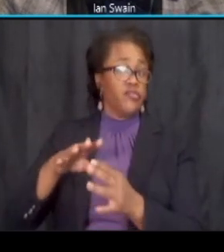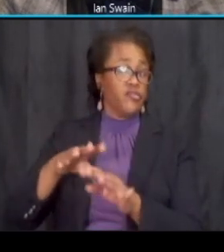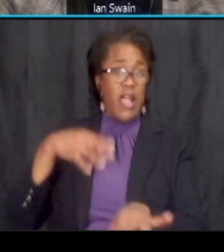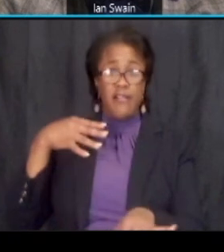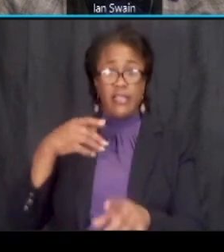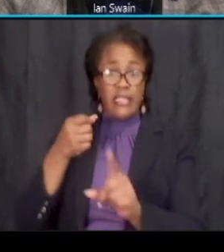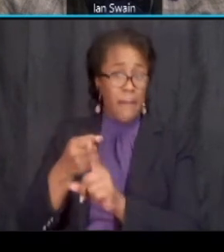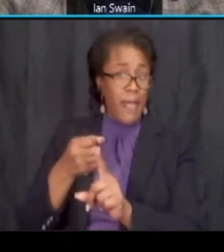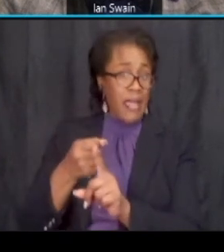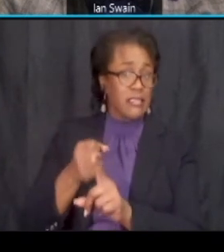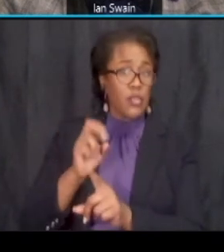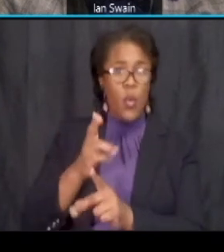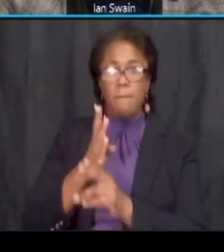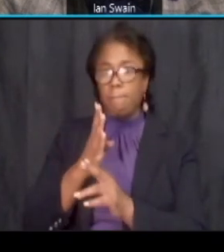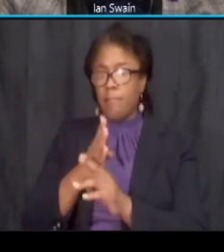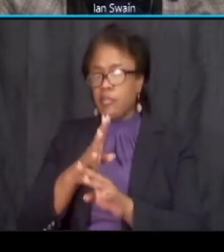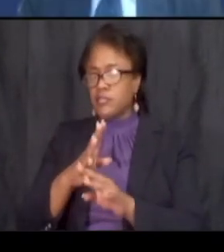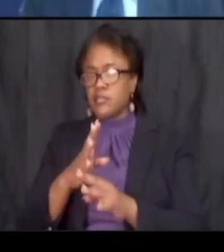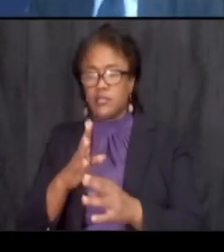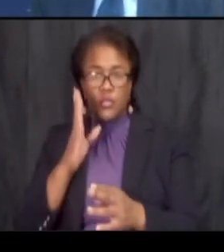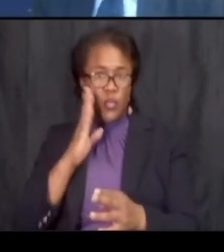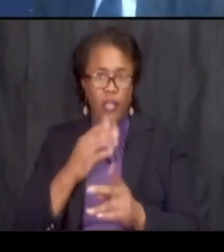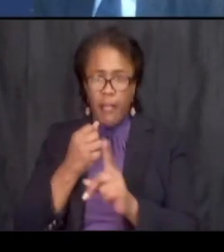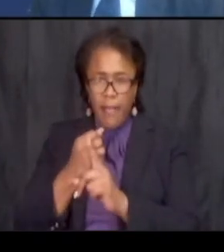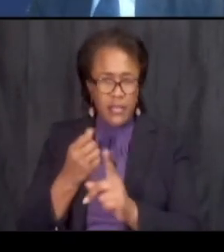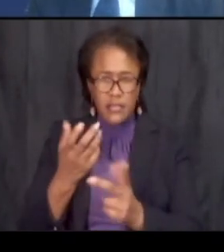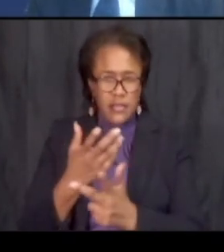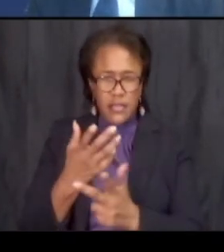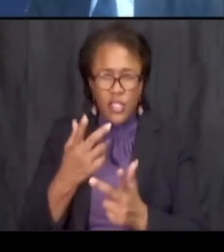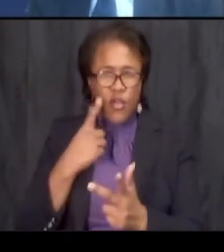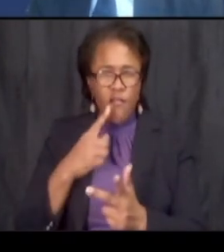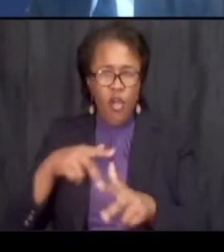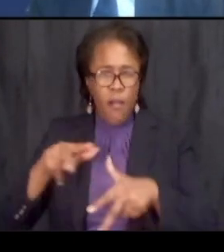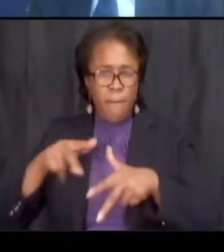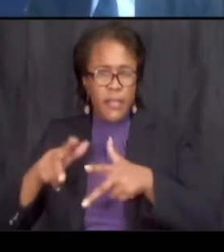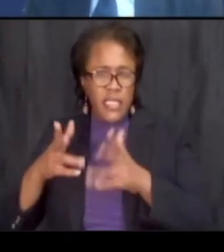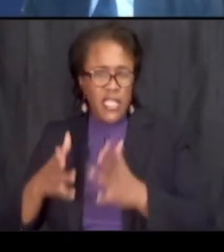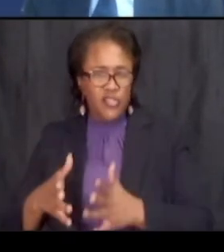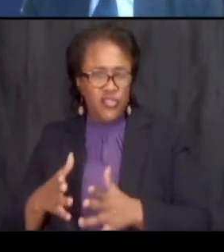adrian can can you handle that yeah no problem um currently we do